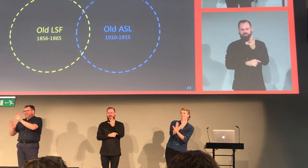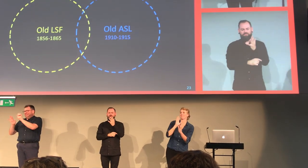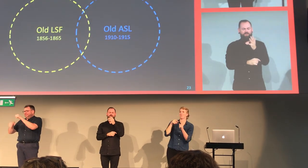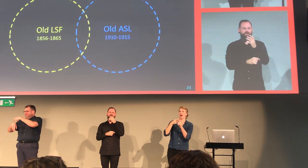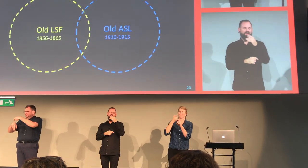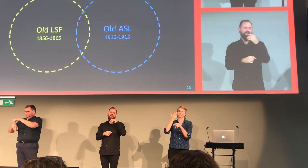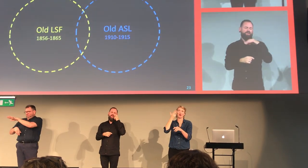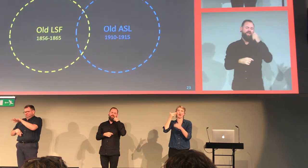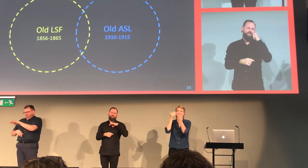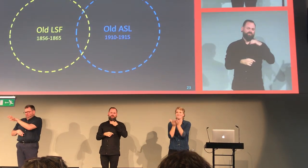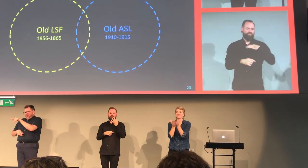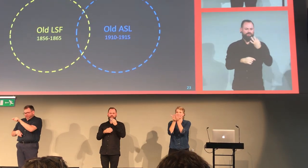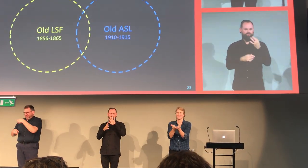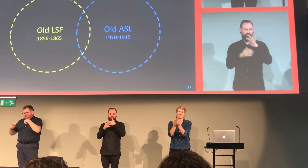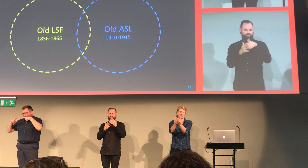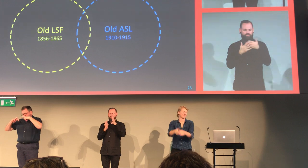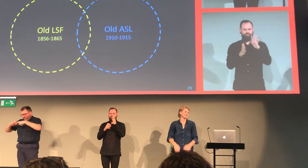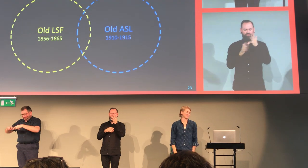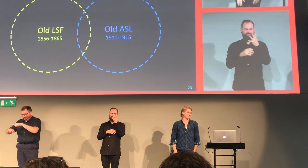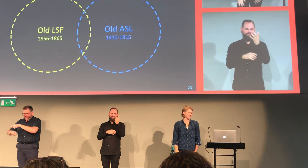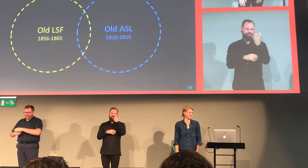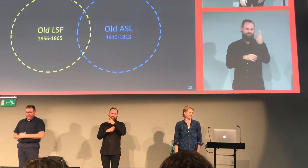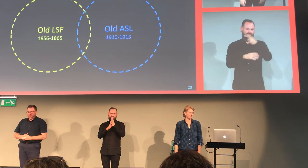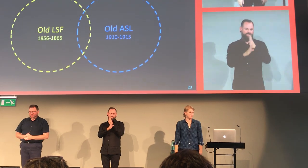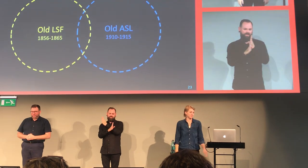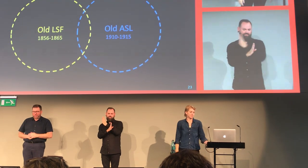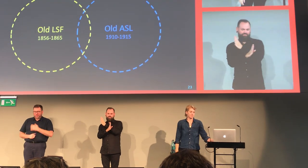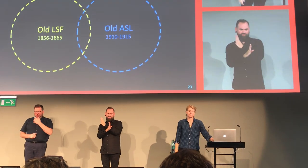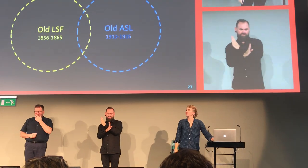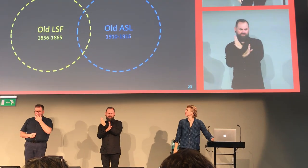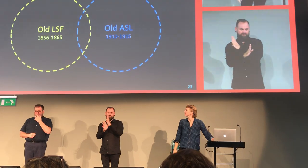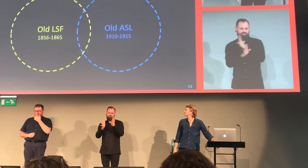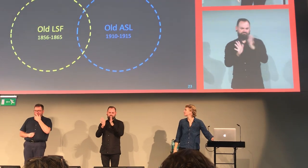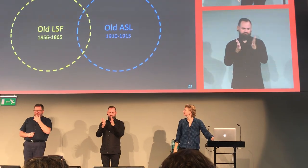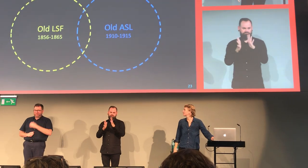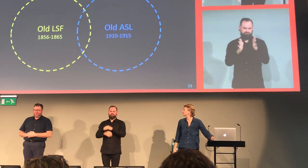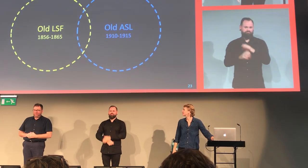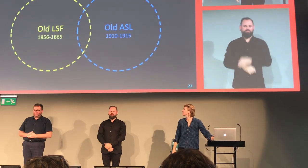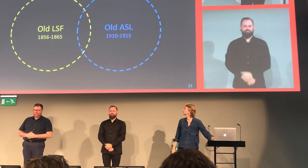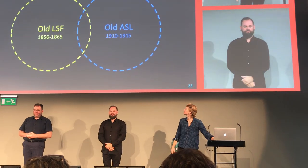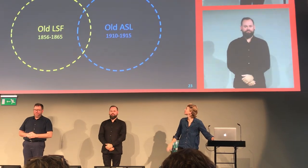Old LSF is also representative of old ASL. You know that story about Laurent Clerc